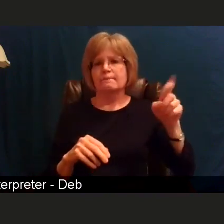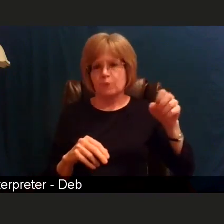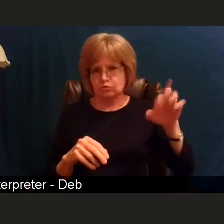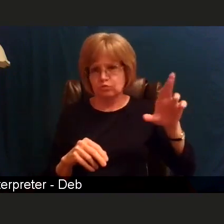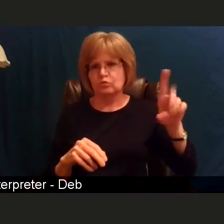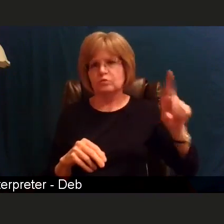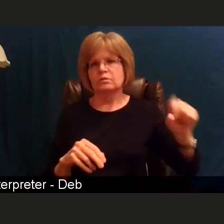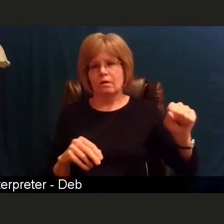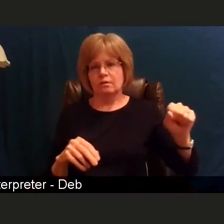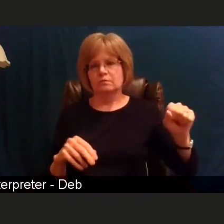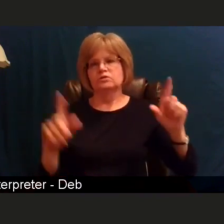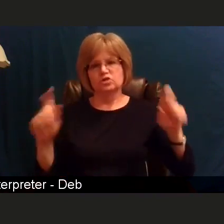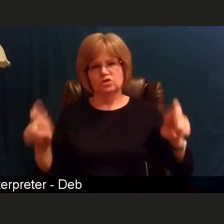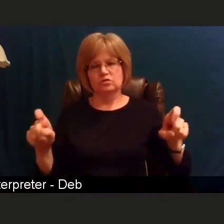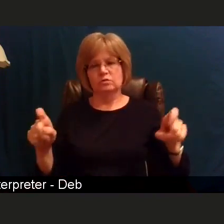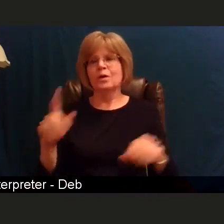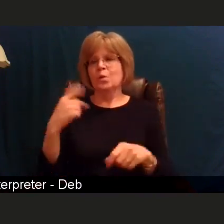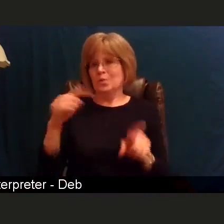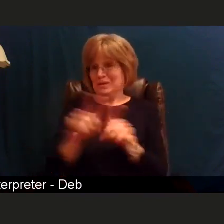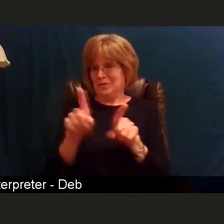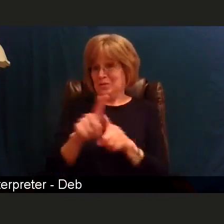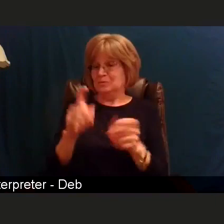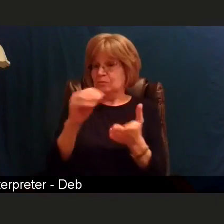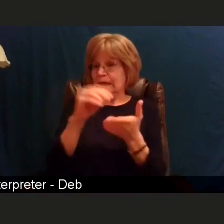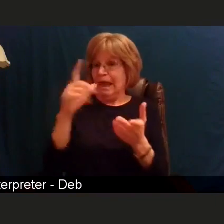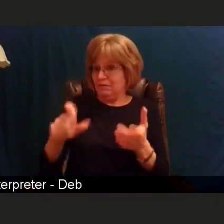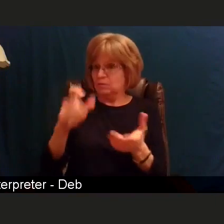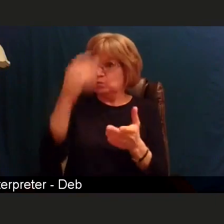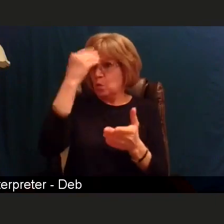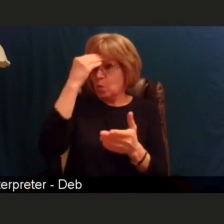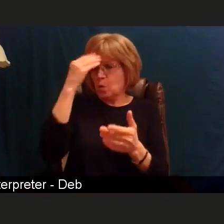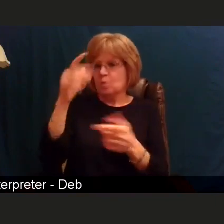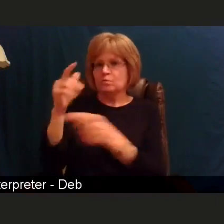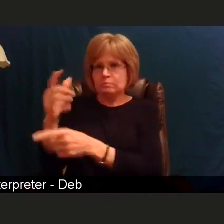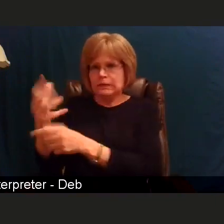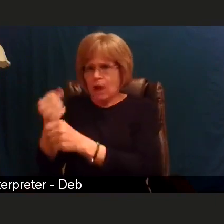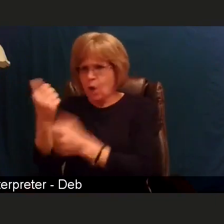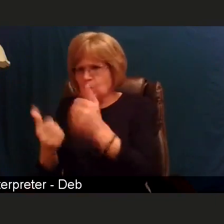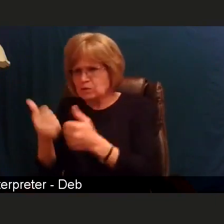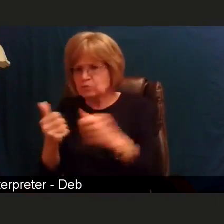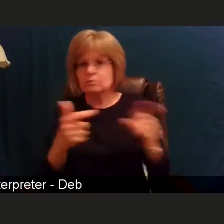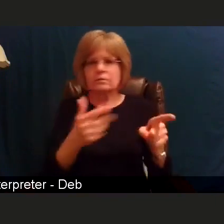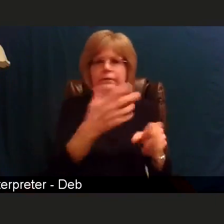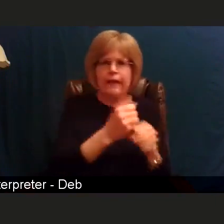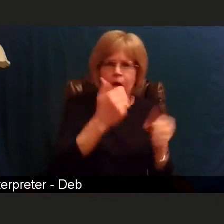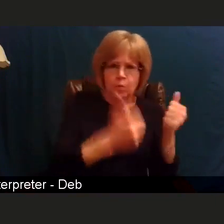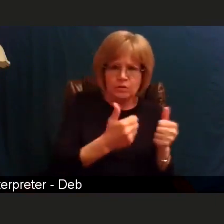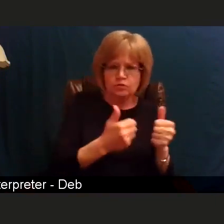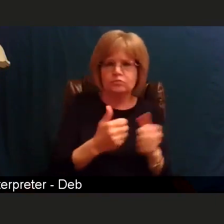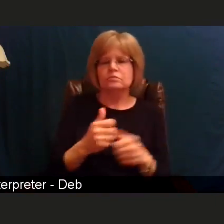so we can make sure that they receive the same vaccine when it is due for their second dose